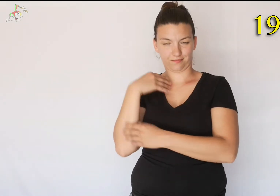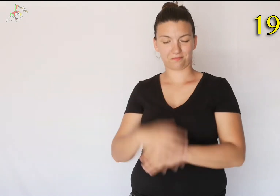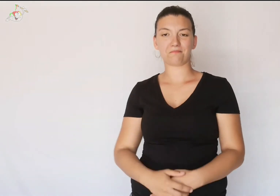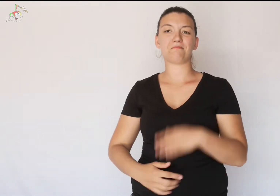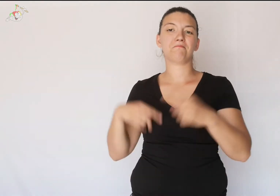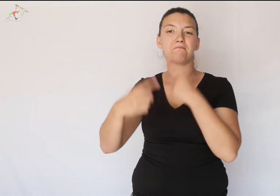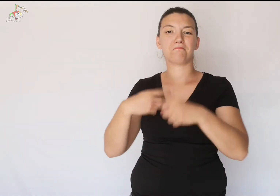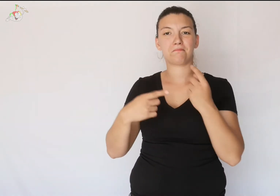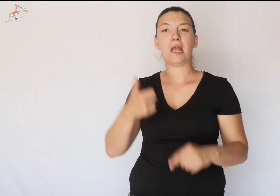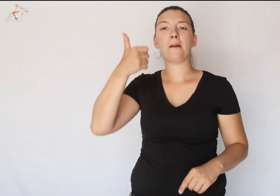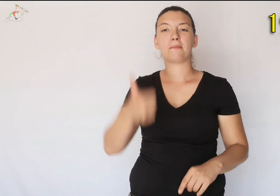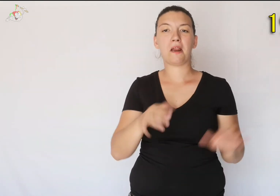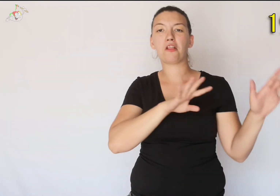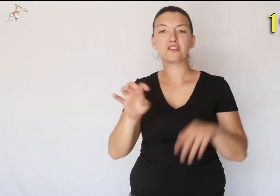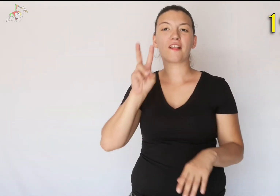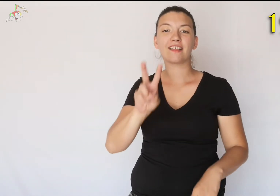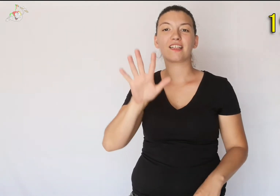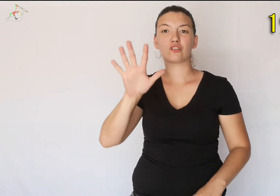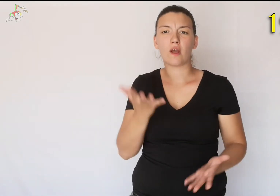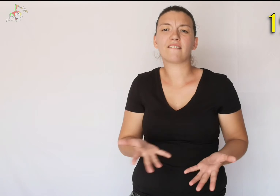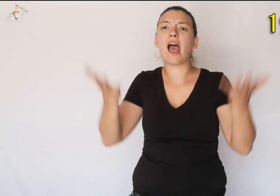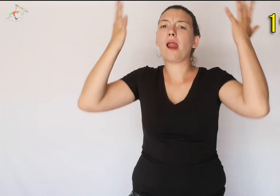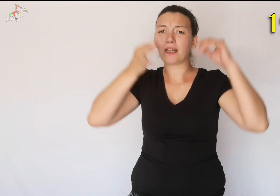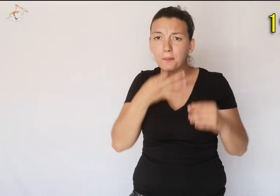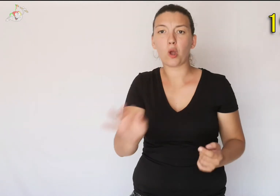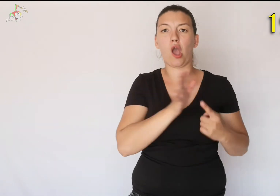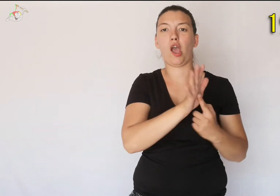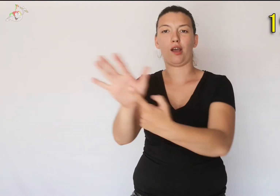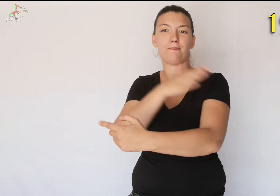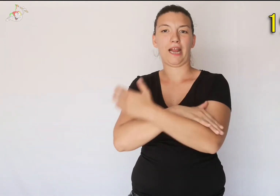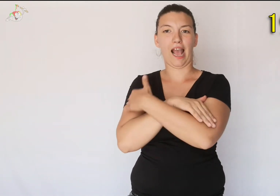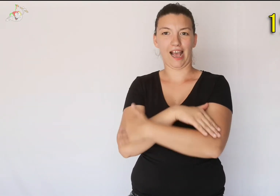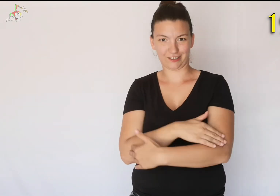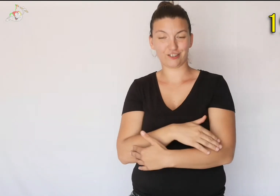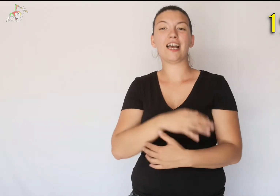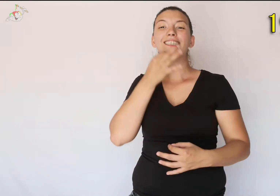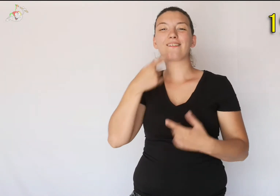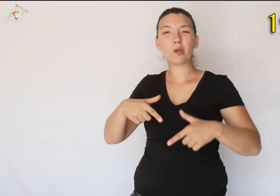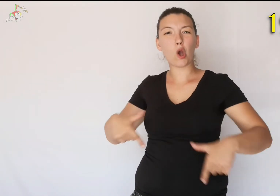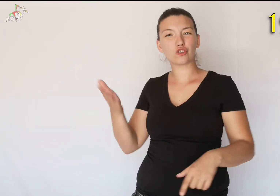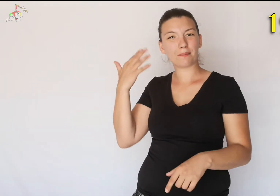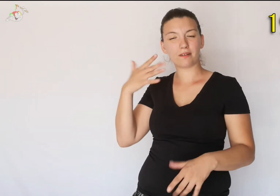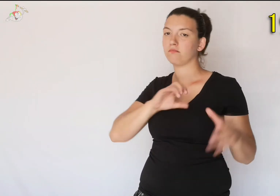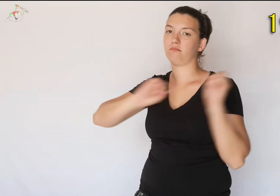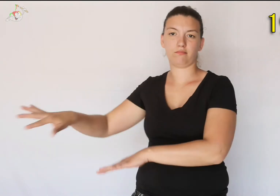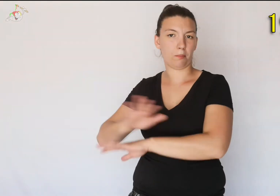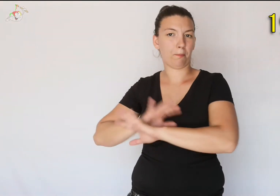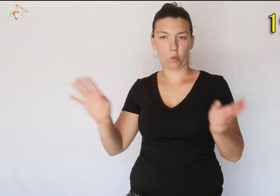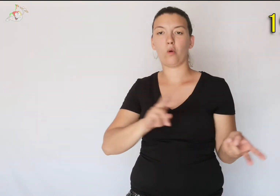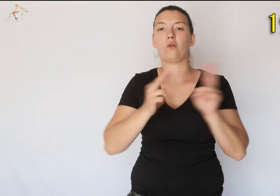From 1925, finally, the arms can be shown so the former costume is replaced